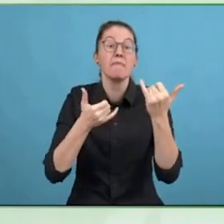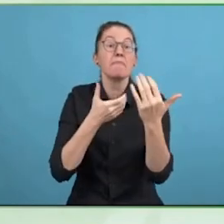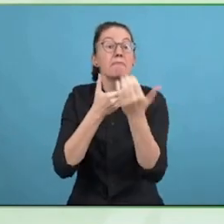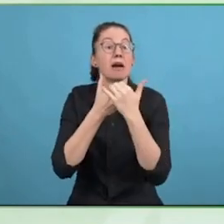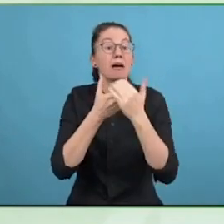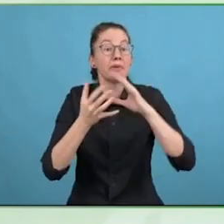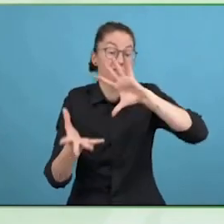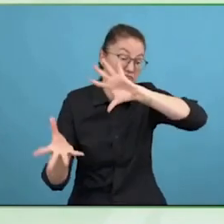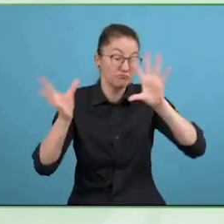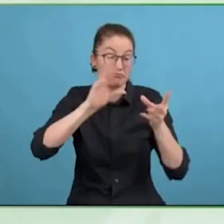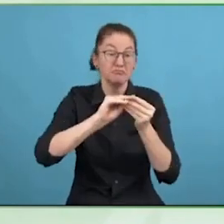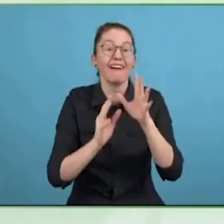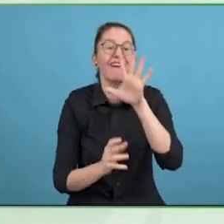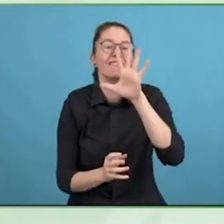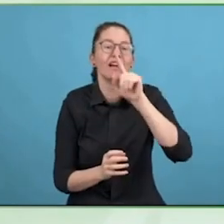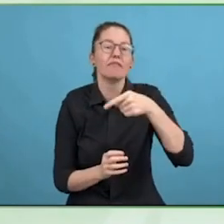or regions?